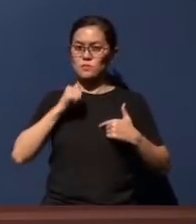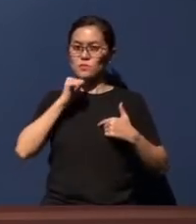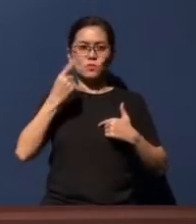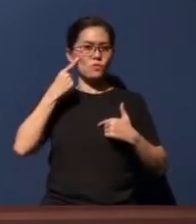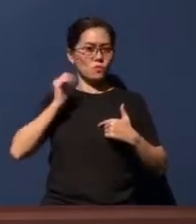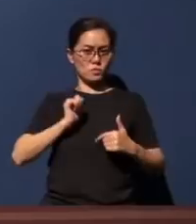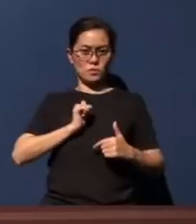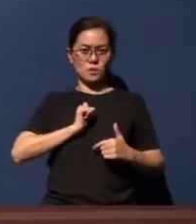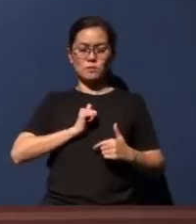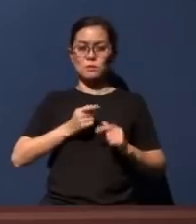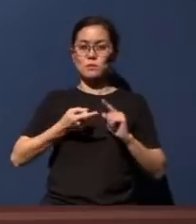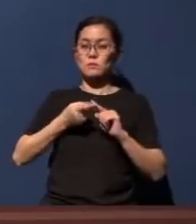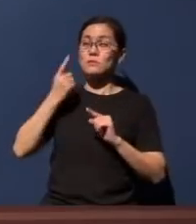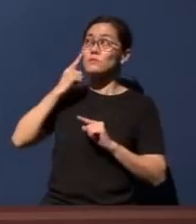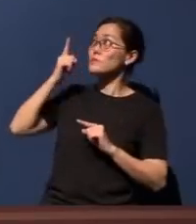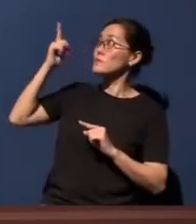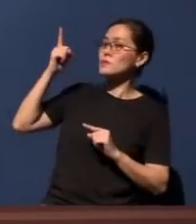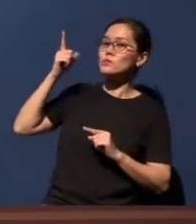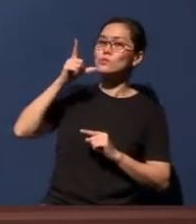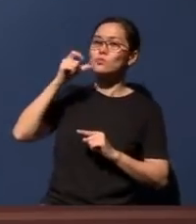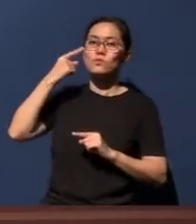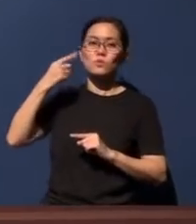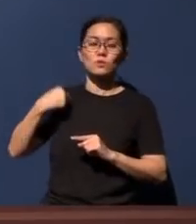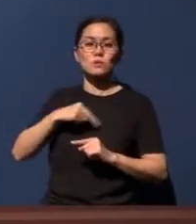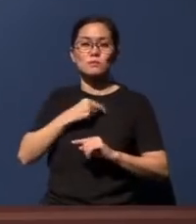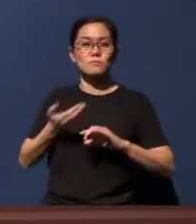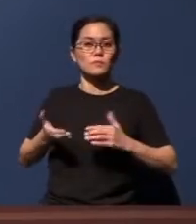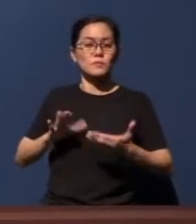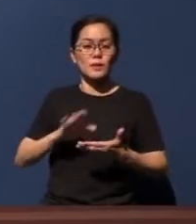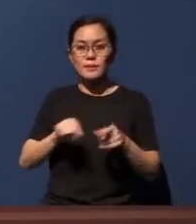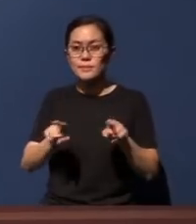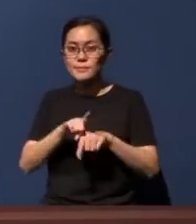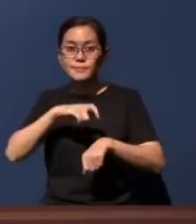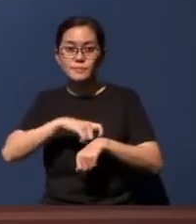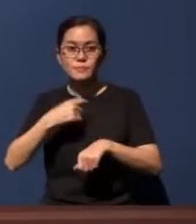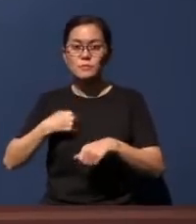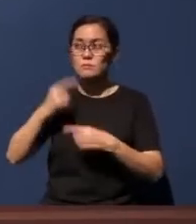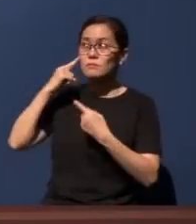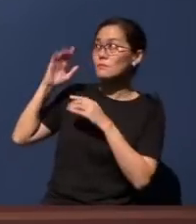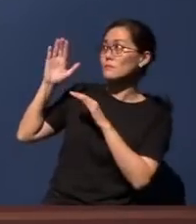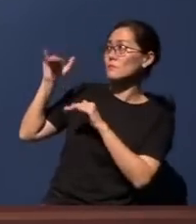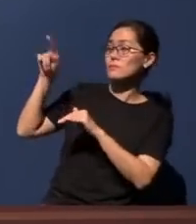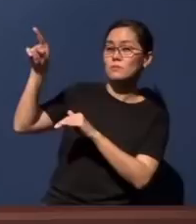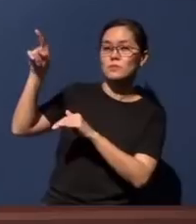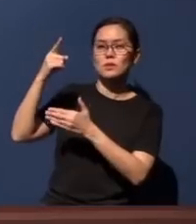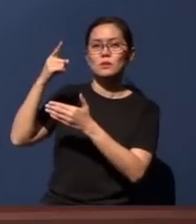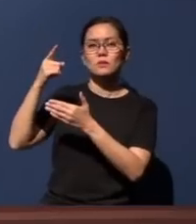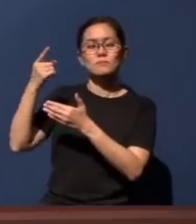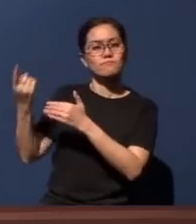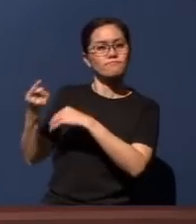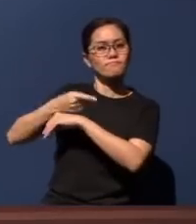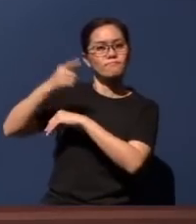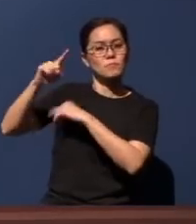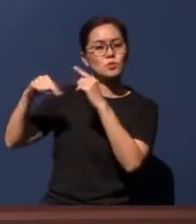but unto Him who died for us all. And at the same time, we look forward towards the day when Christ